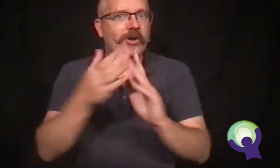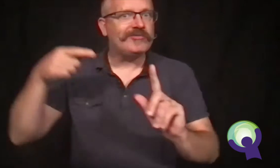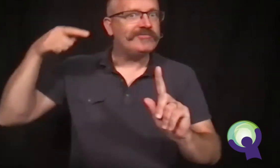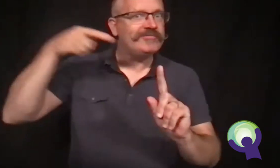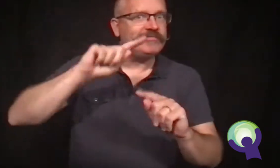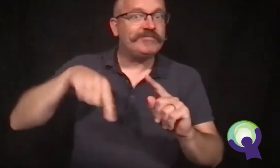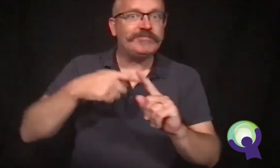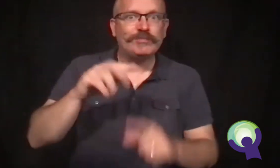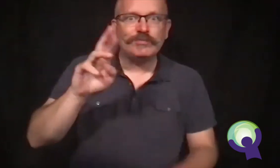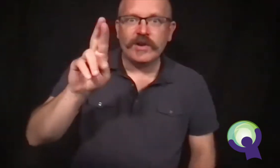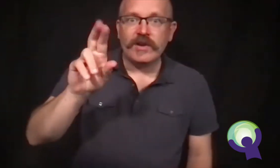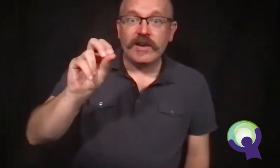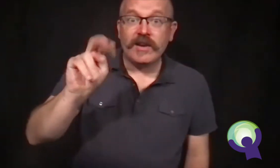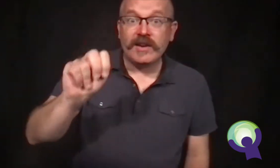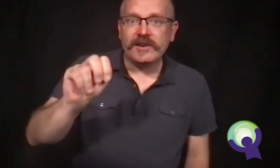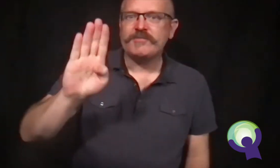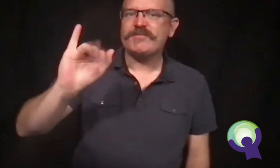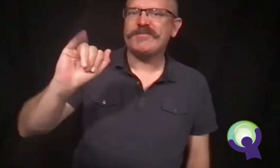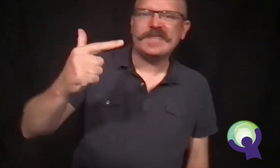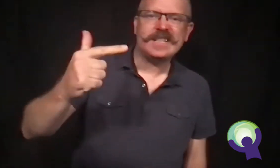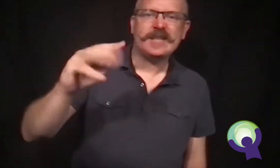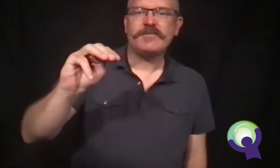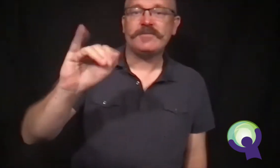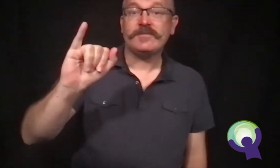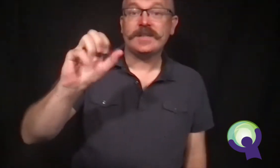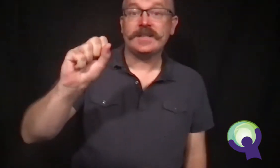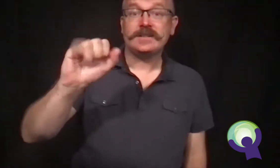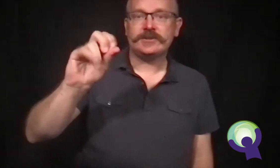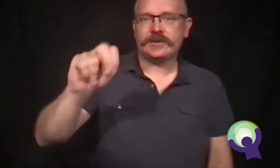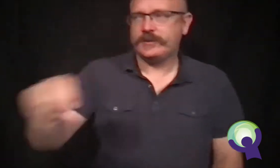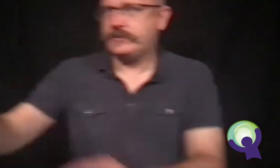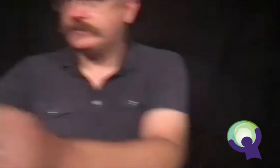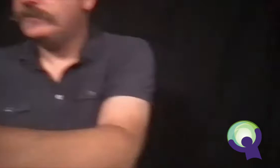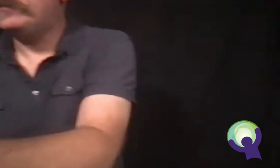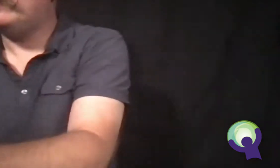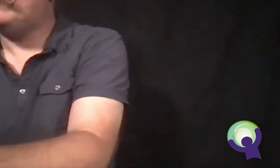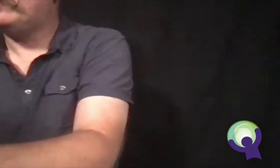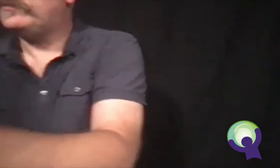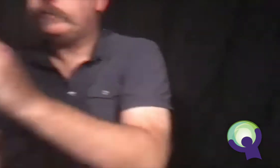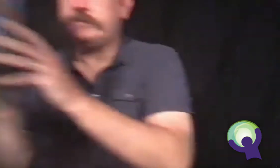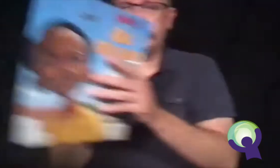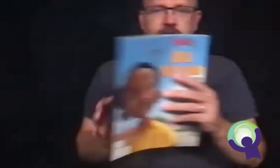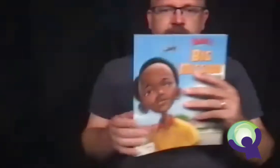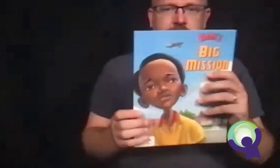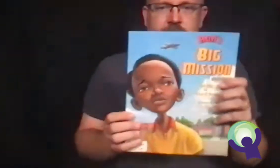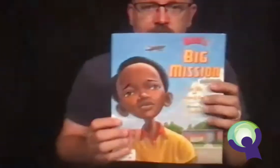I'm going to read you a story today. The title is "Ron's Big Mission."